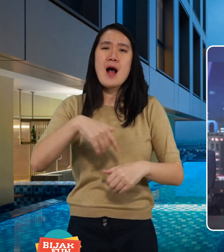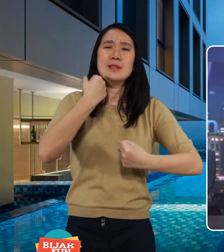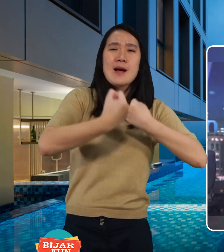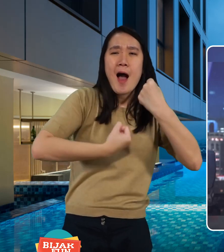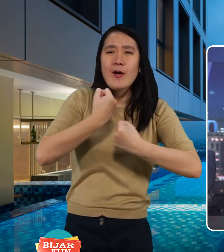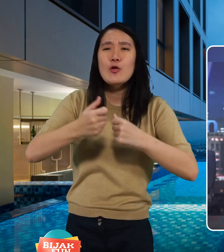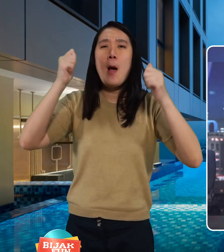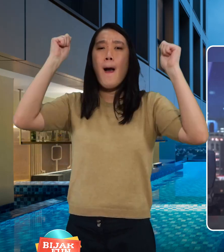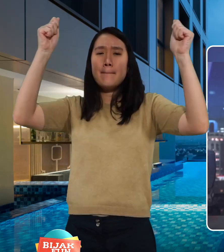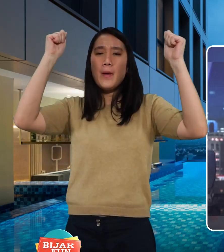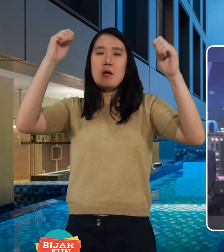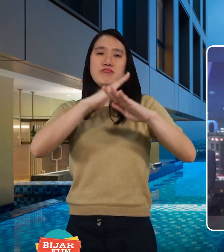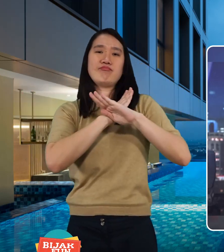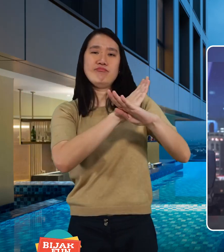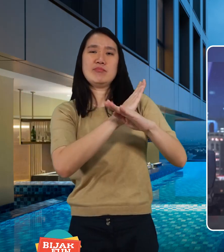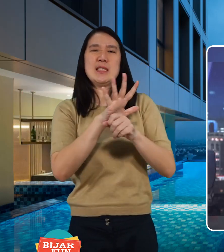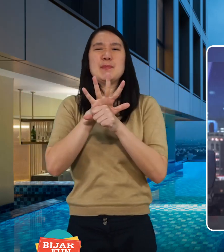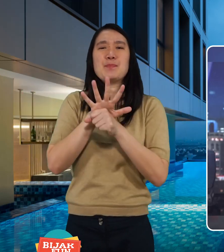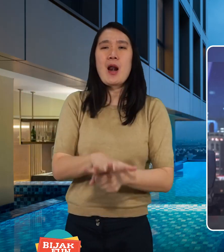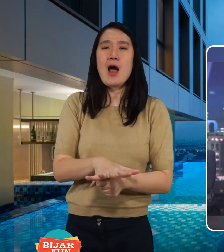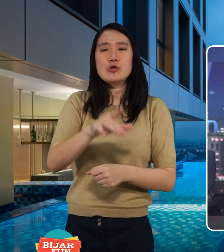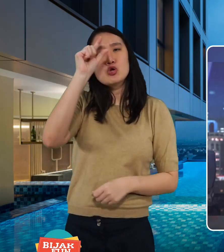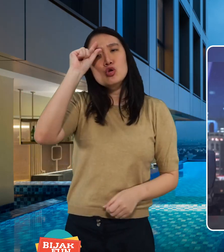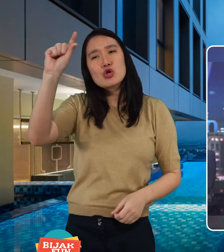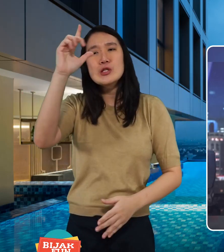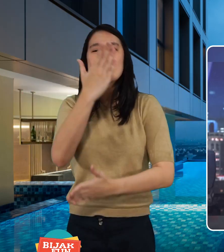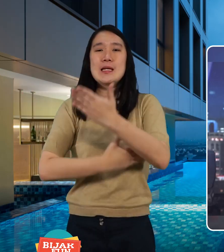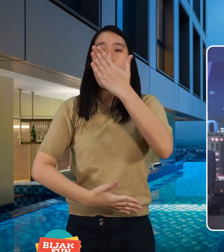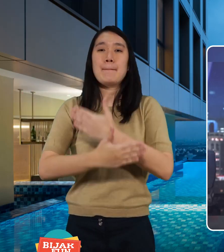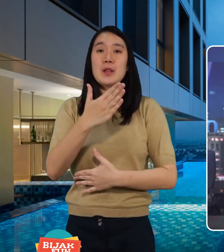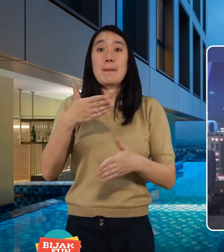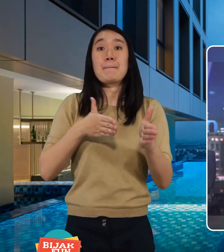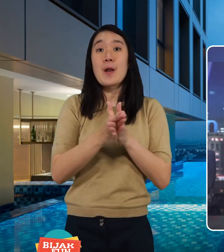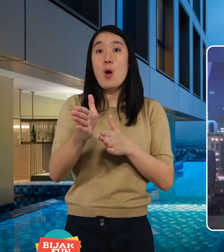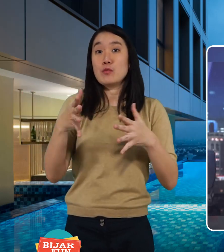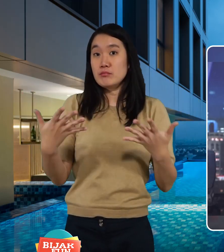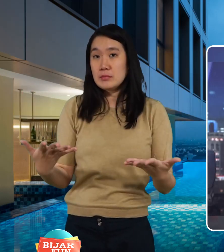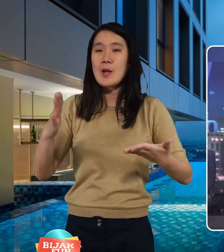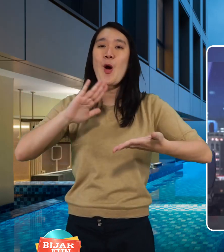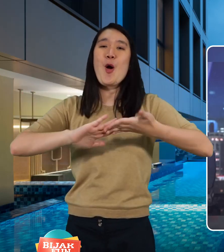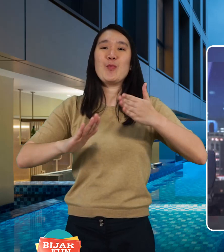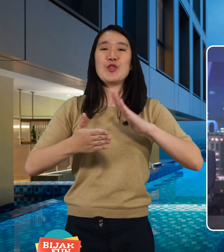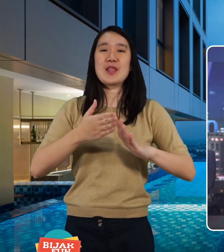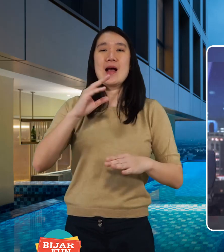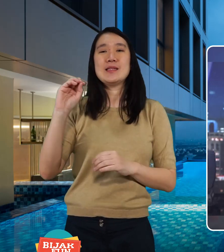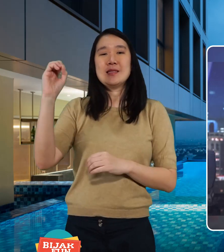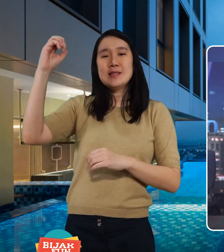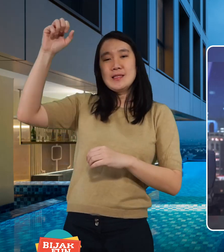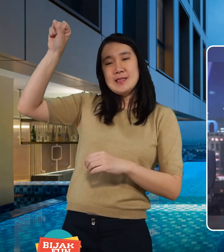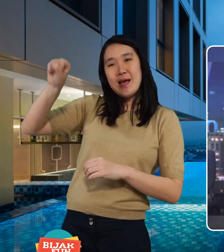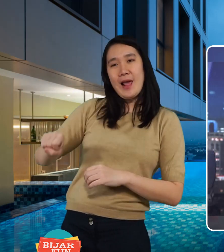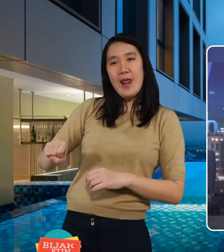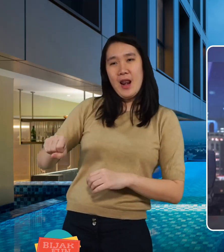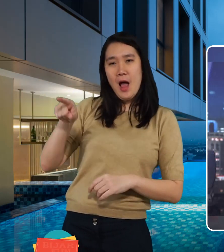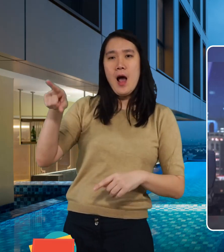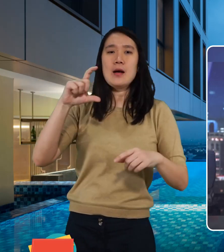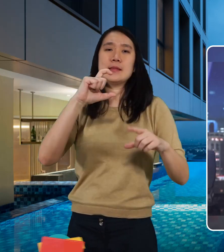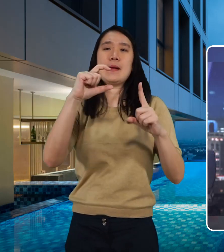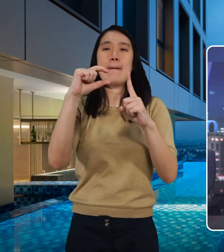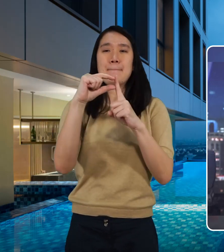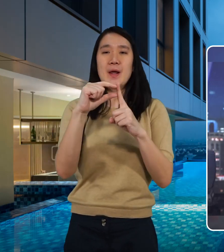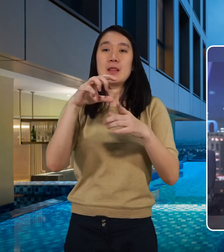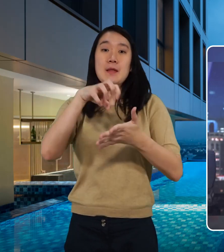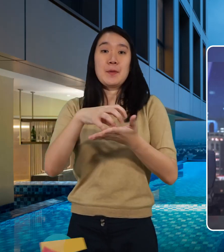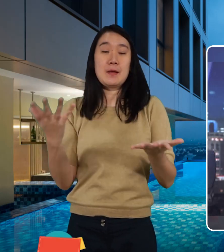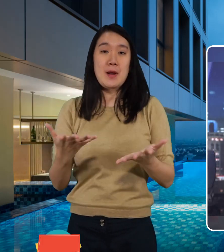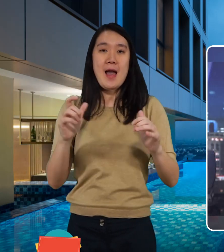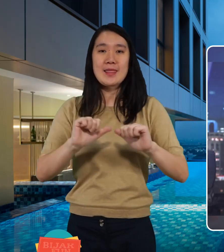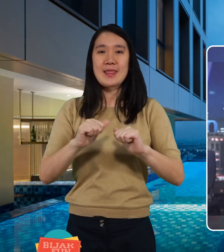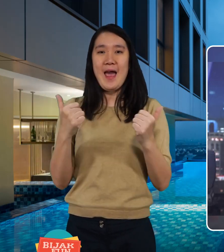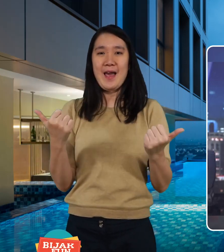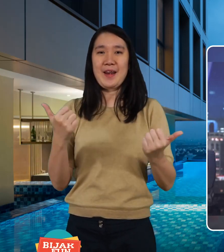still active anti-discrimination campaign for disabilities through the Solusi Cerebral Palsy community in Tangerang.